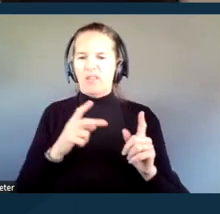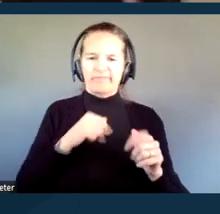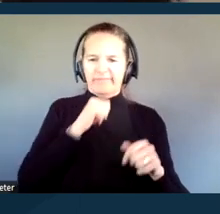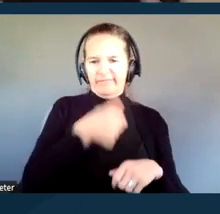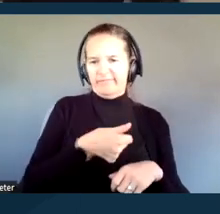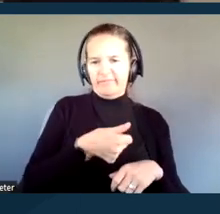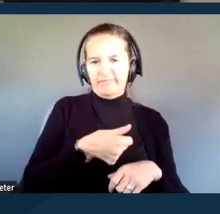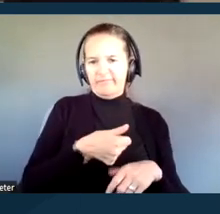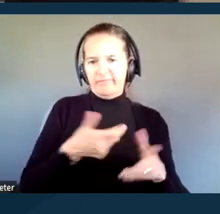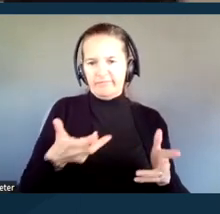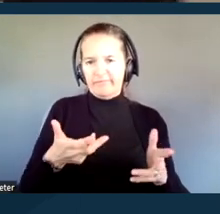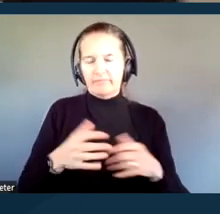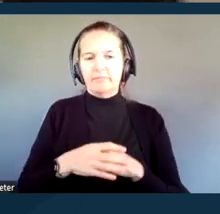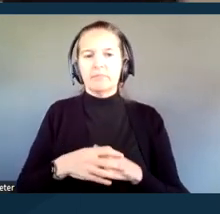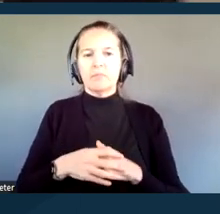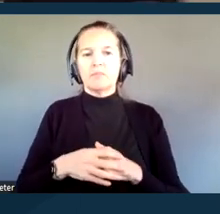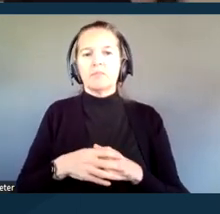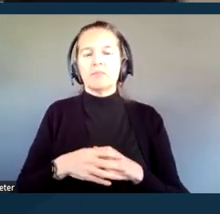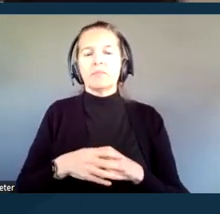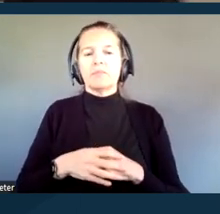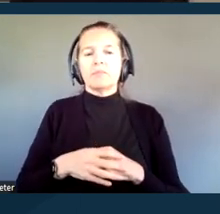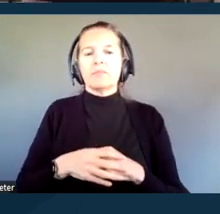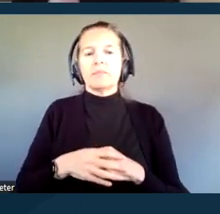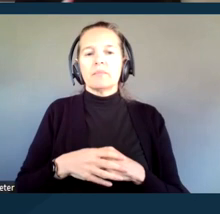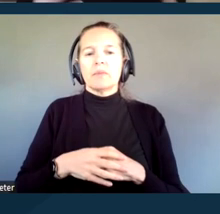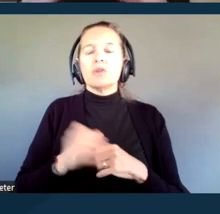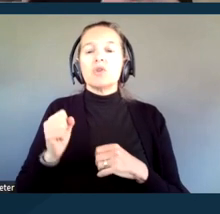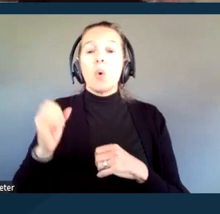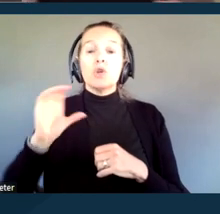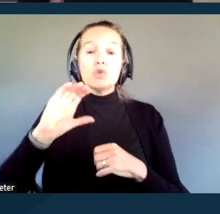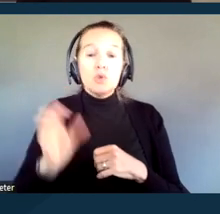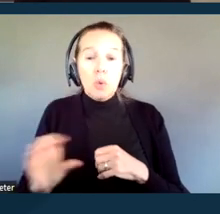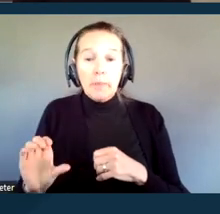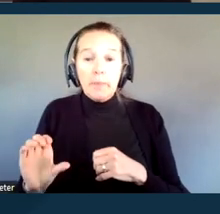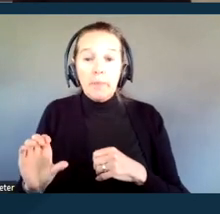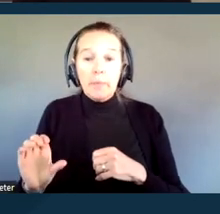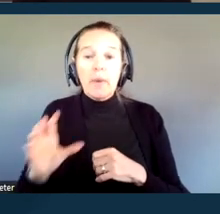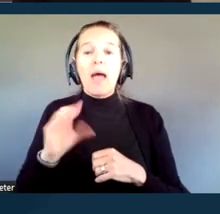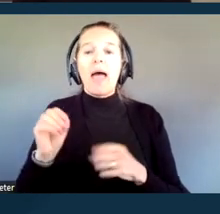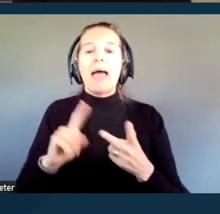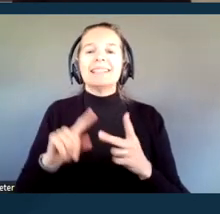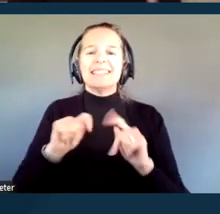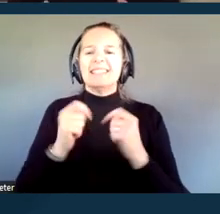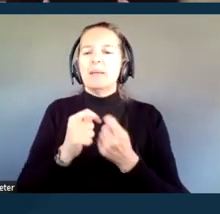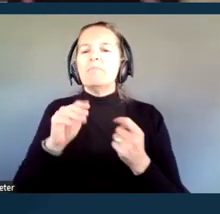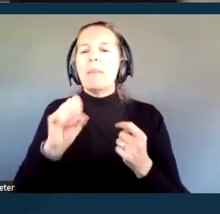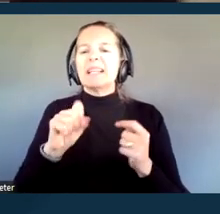are in providing access to communication. Zoom and Microsoft Teams are being used by courts up